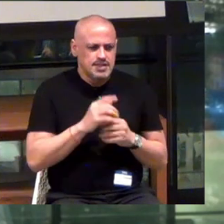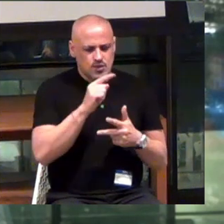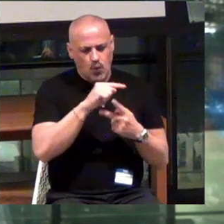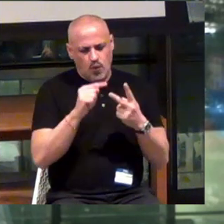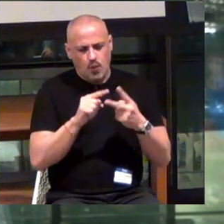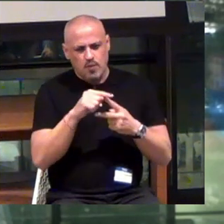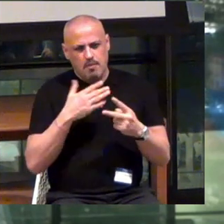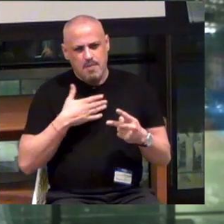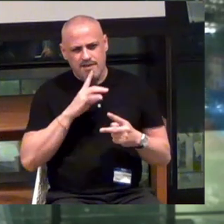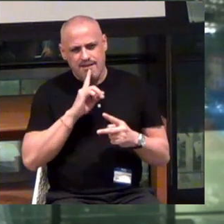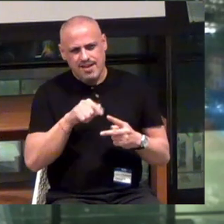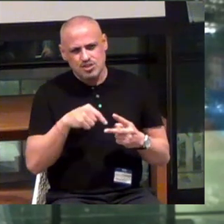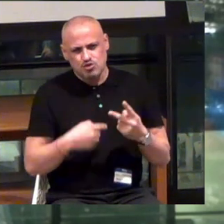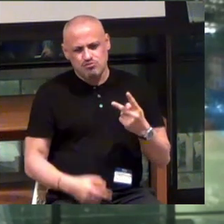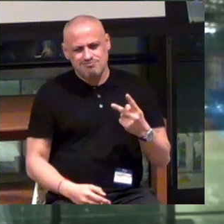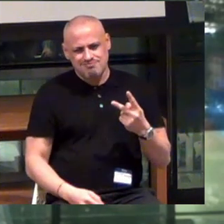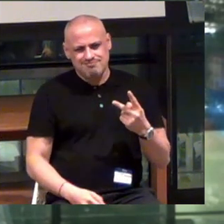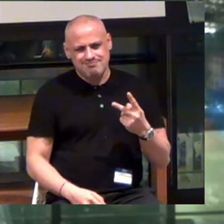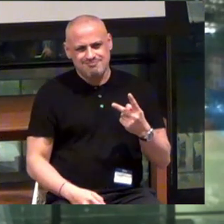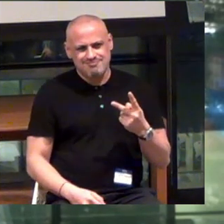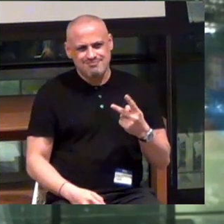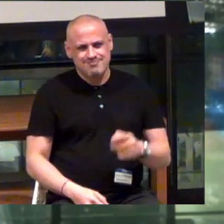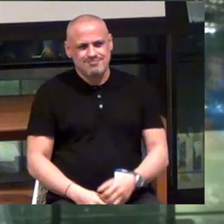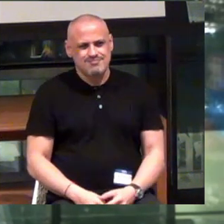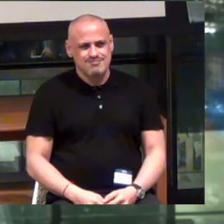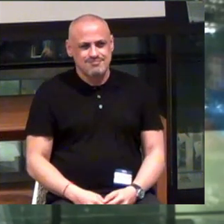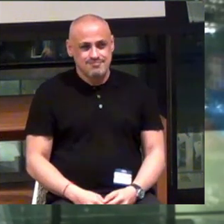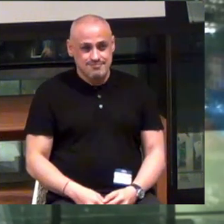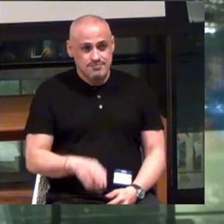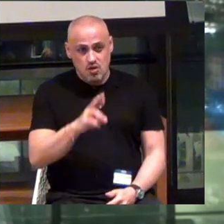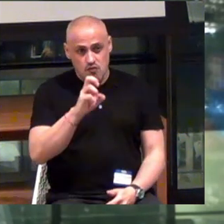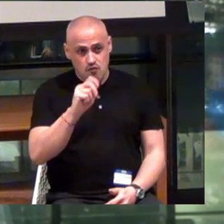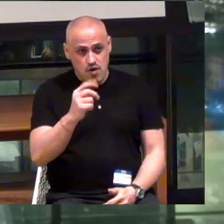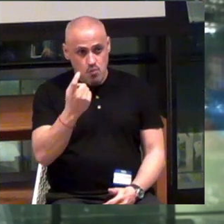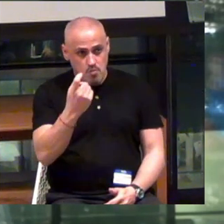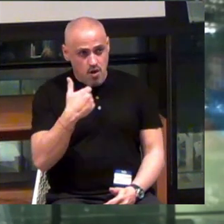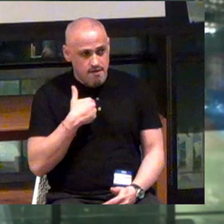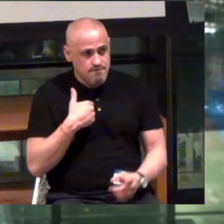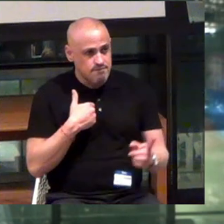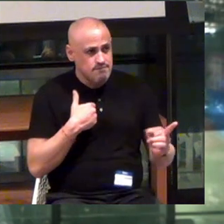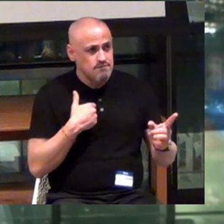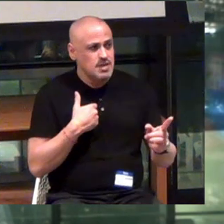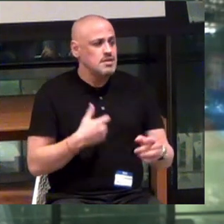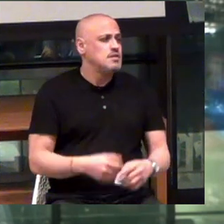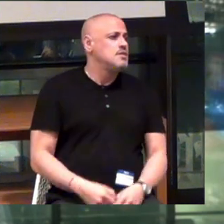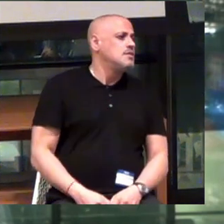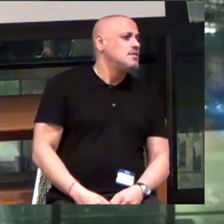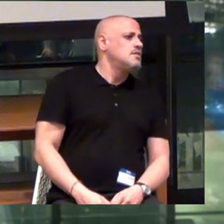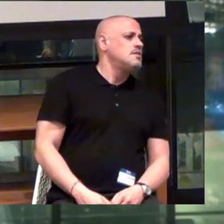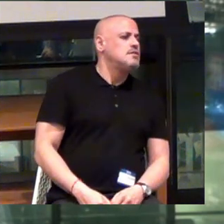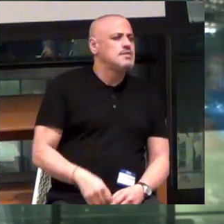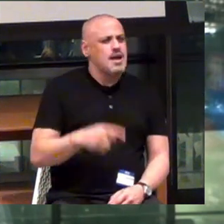So those are my two answers. Ron?